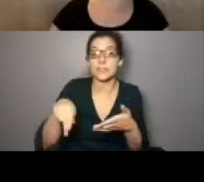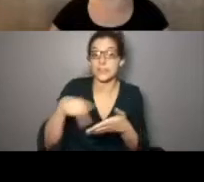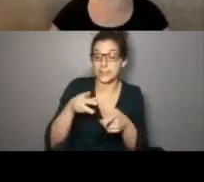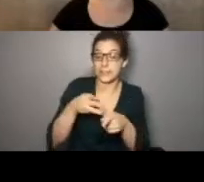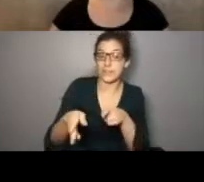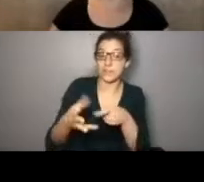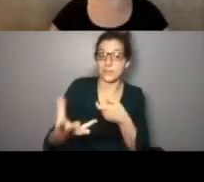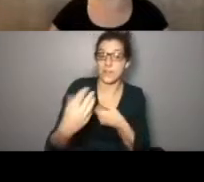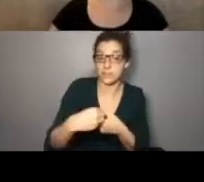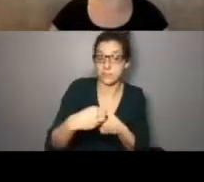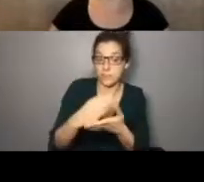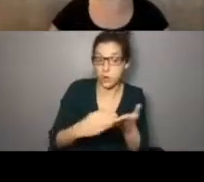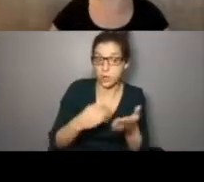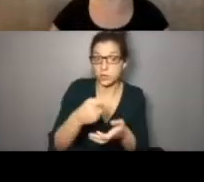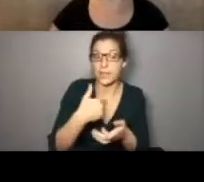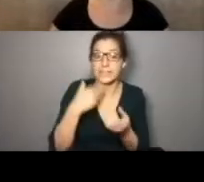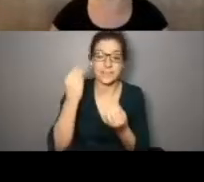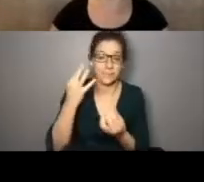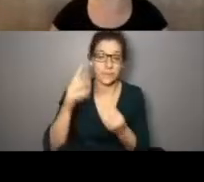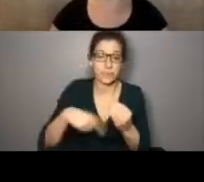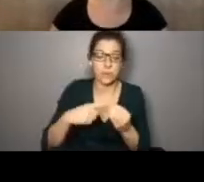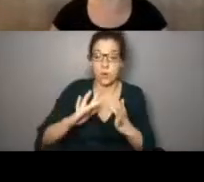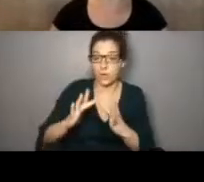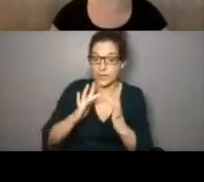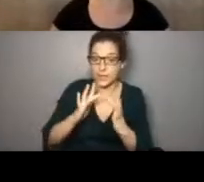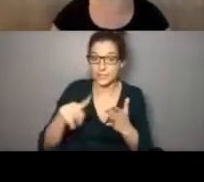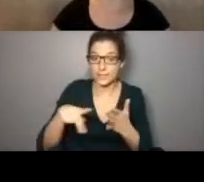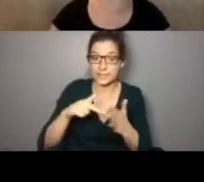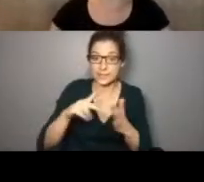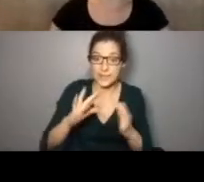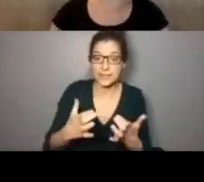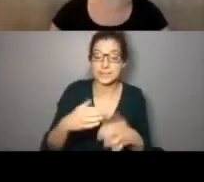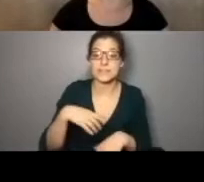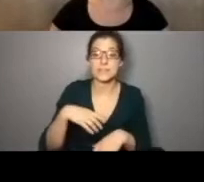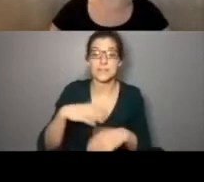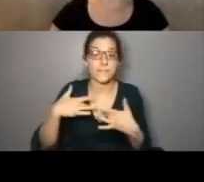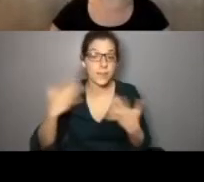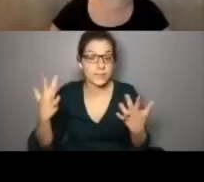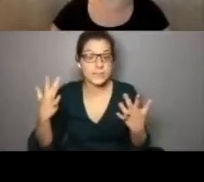covery. The dance field engagement section has information about